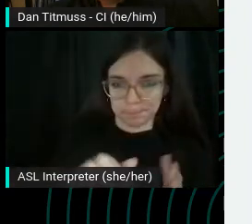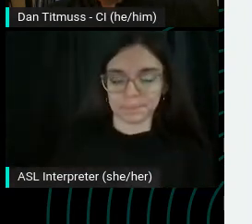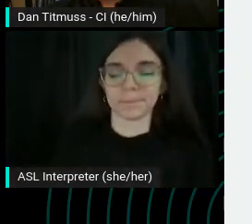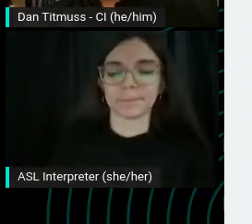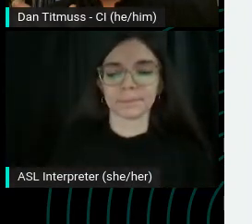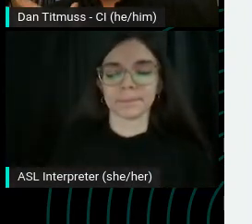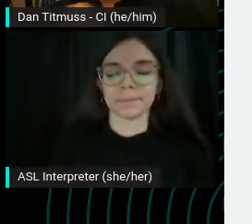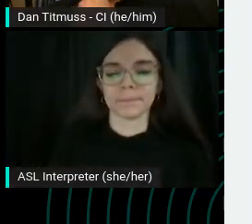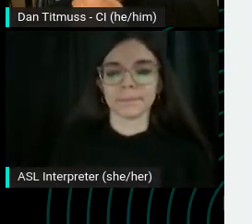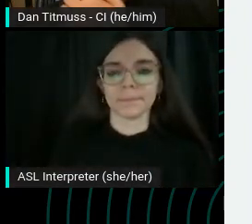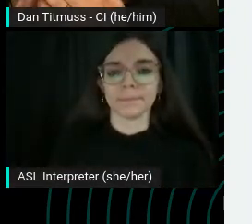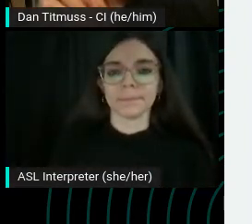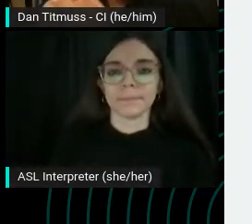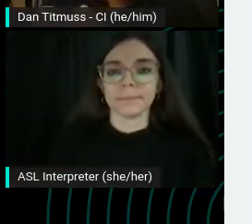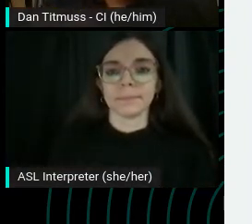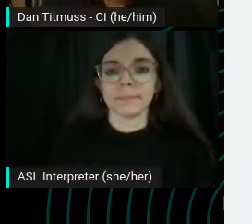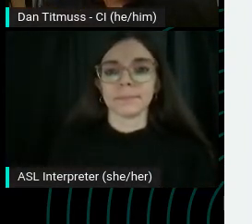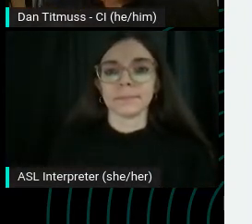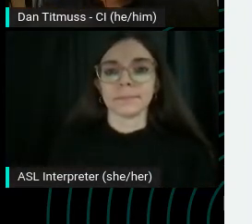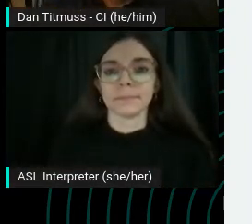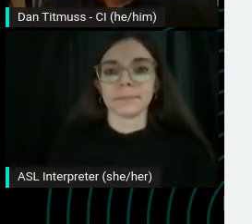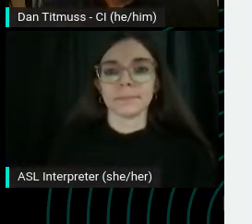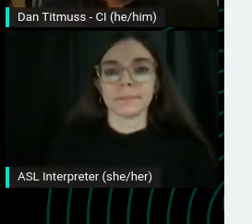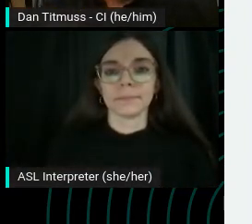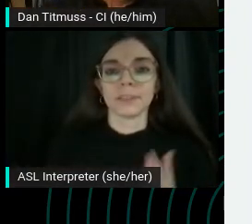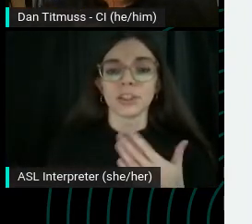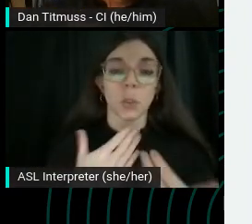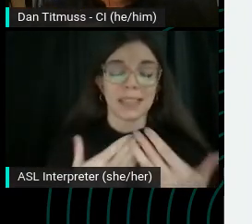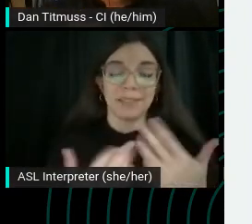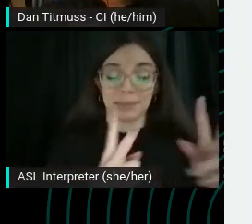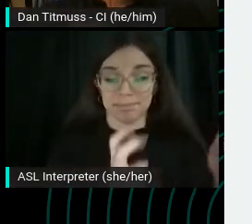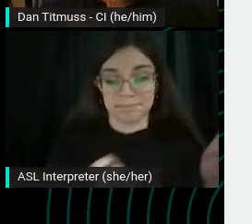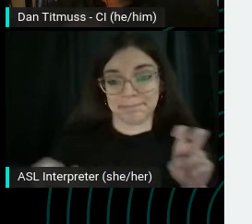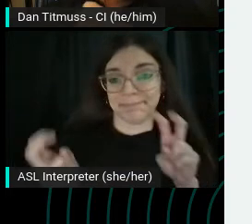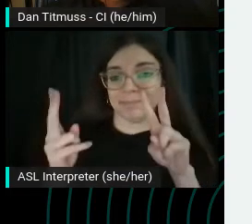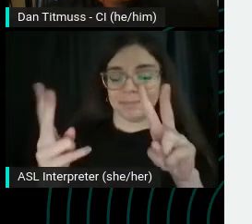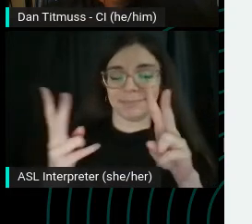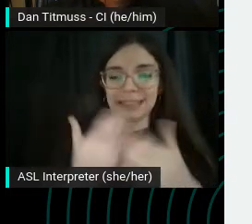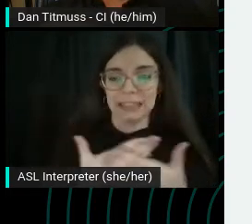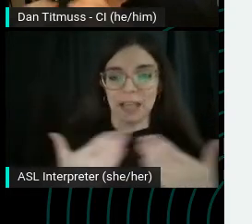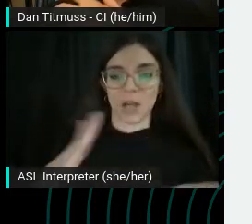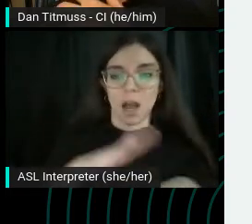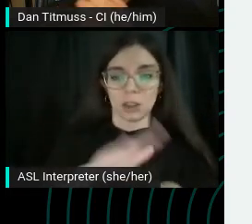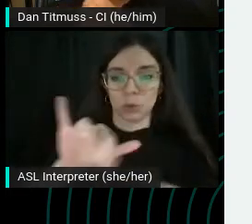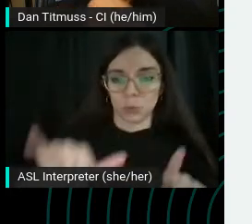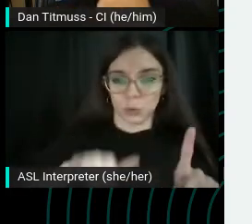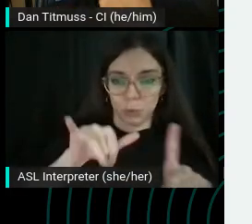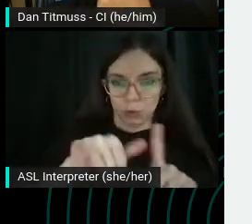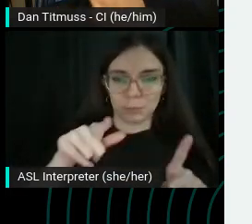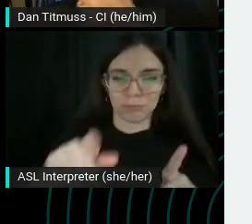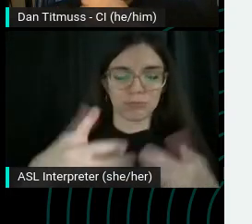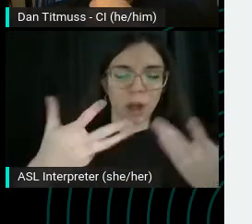So, you know, even by uploading stuff onto YouTube, you're already leaning into the Google search algorithm as well.